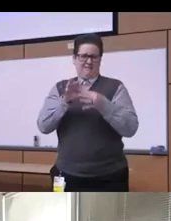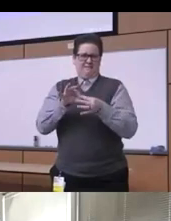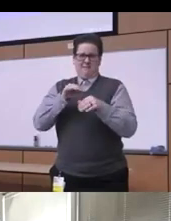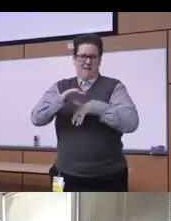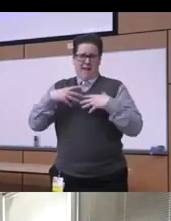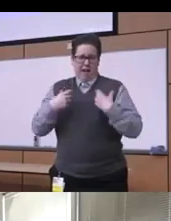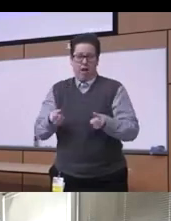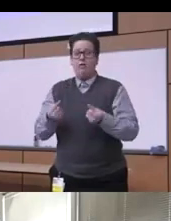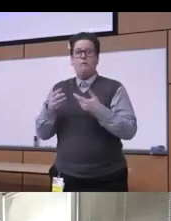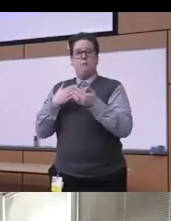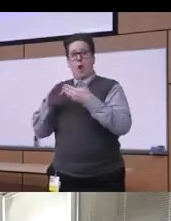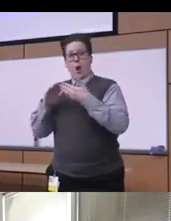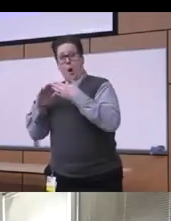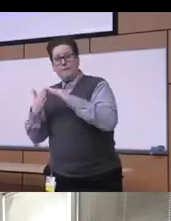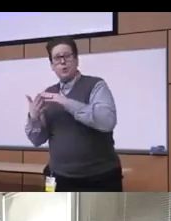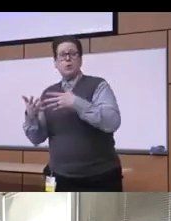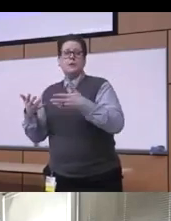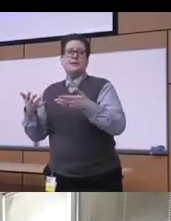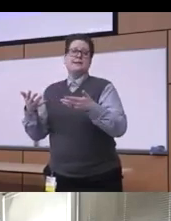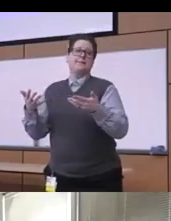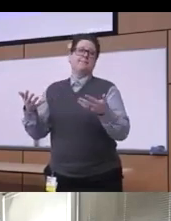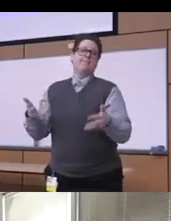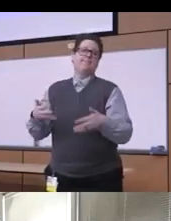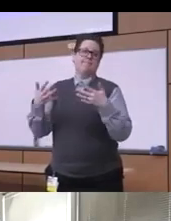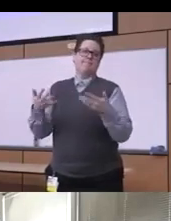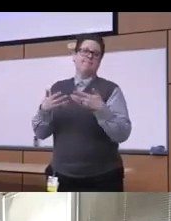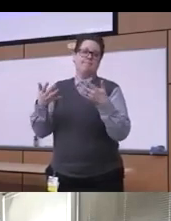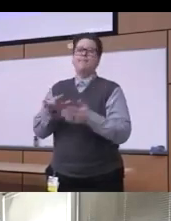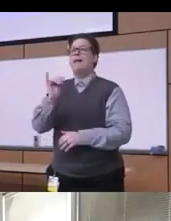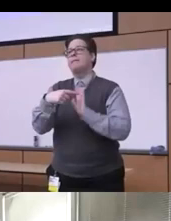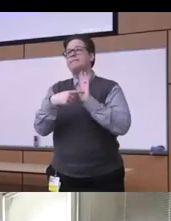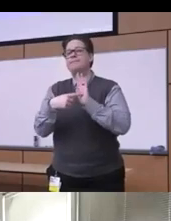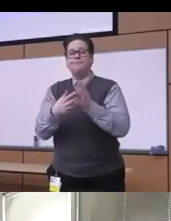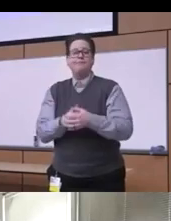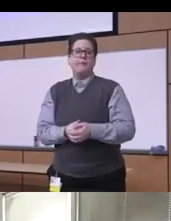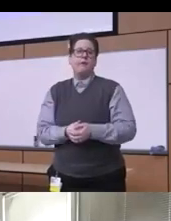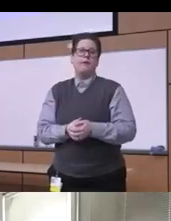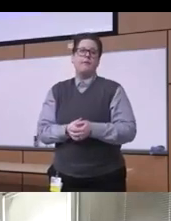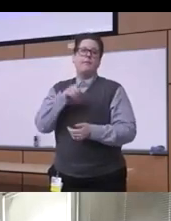Driven basically uh you know for example do you have here the public safety the social